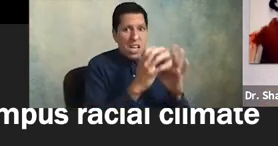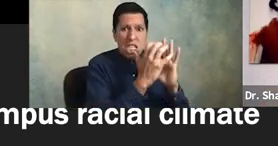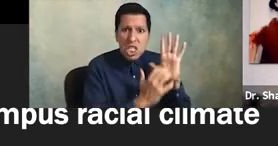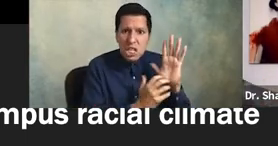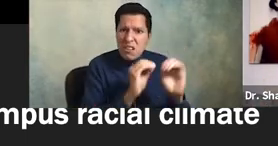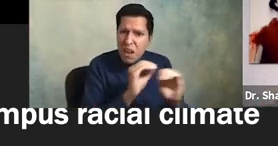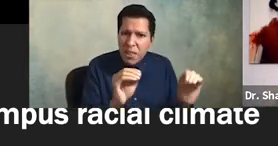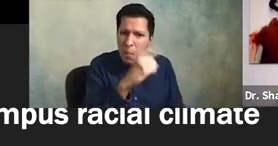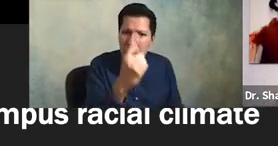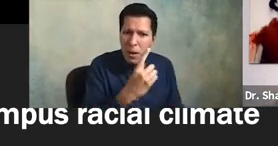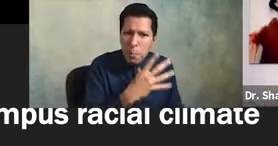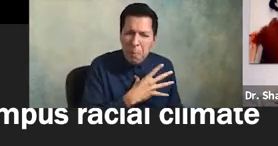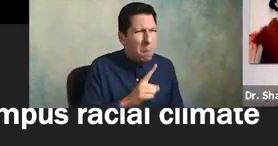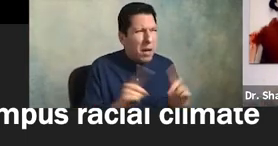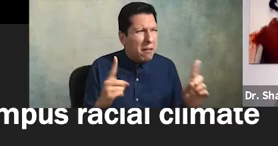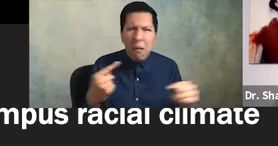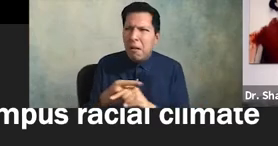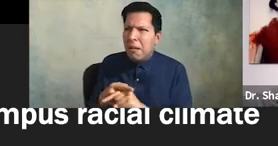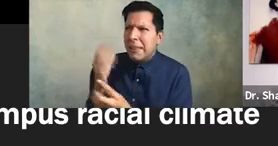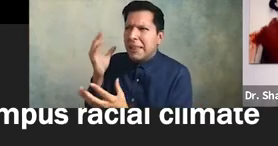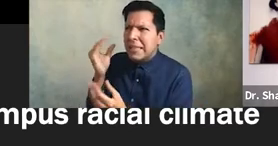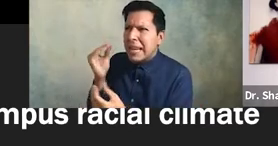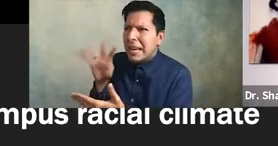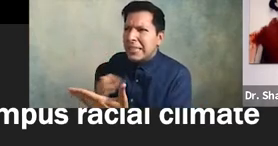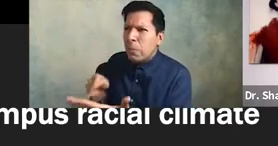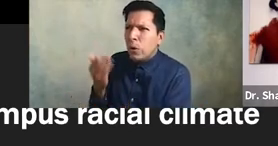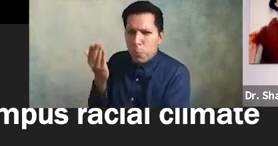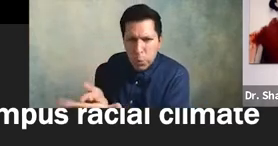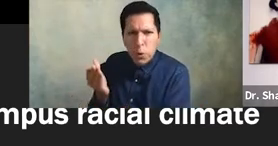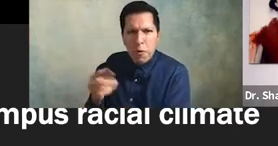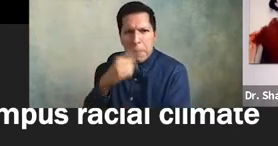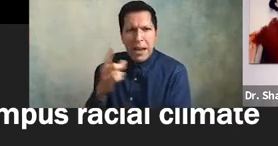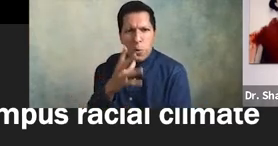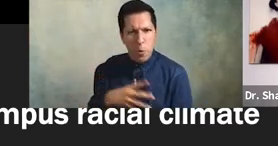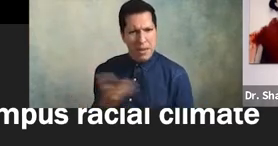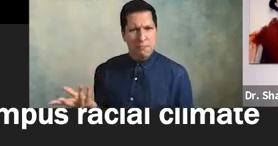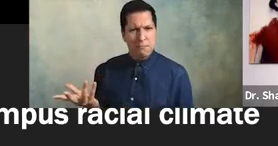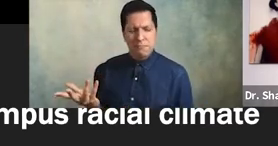yet the data table shows us that it's black women who are most underserved look the point here is